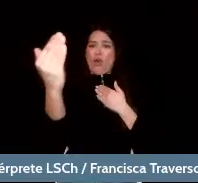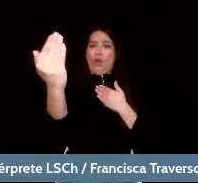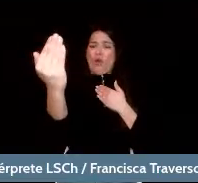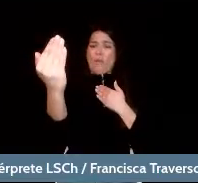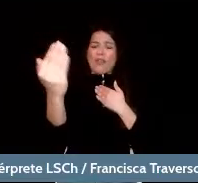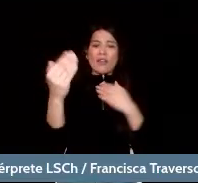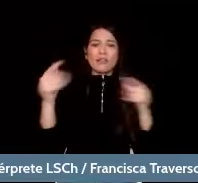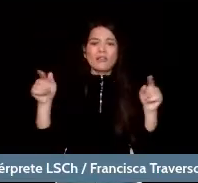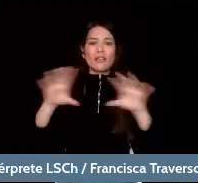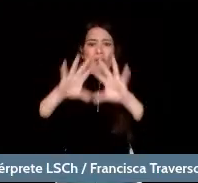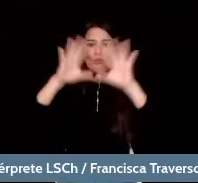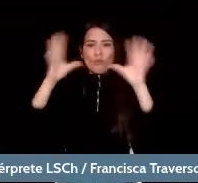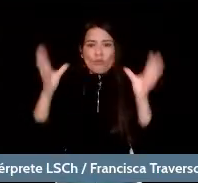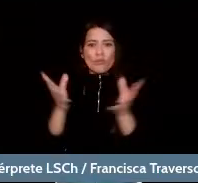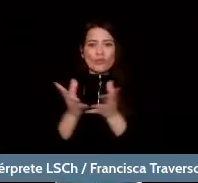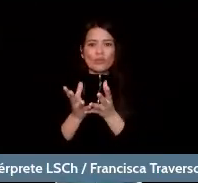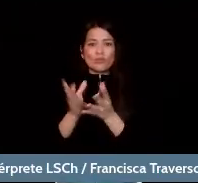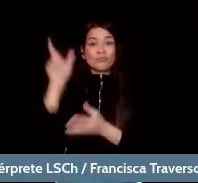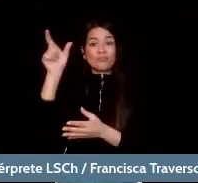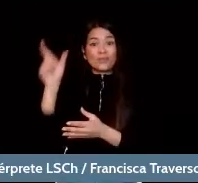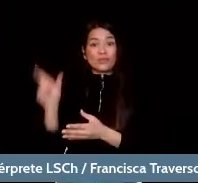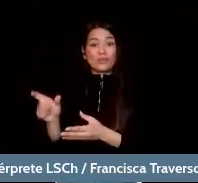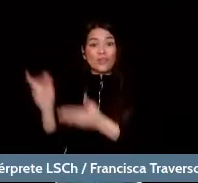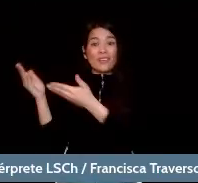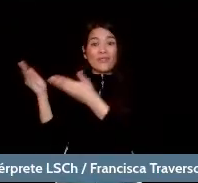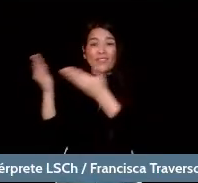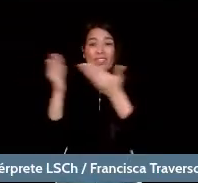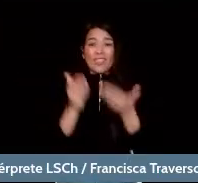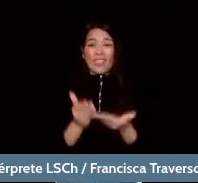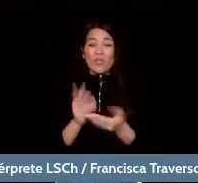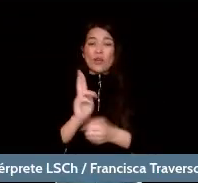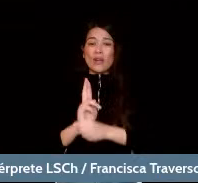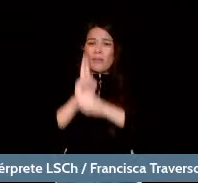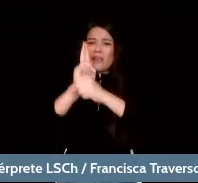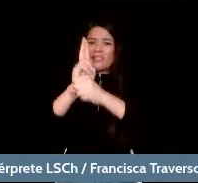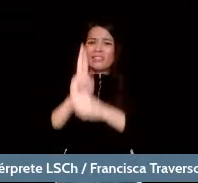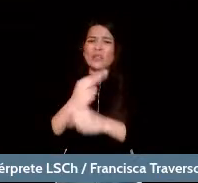represents one of the most outstanding voices of music in Chile,